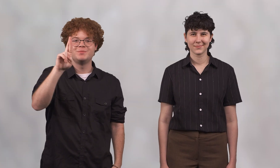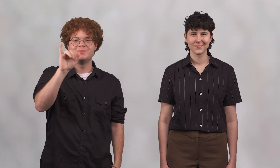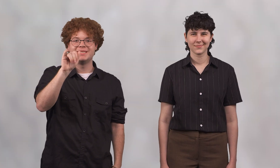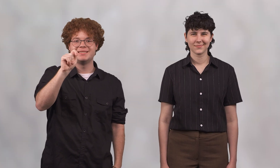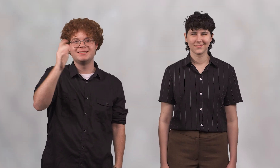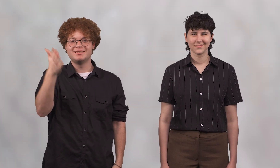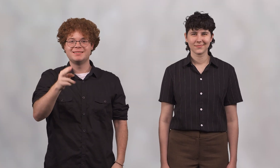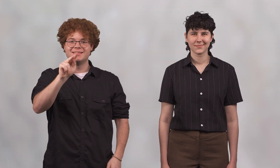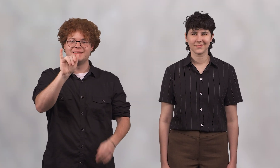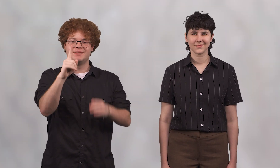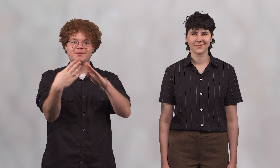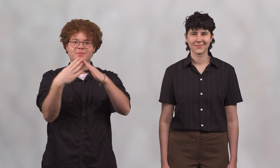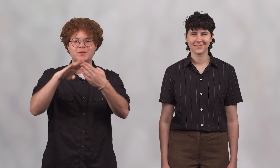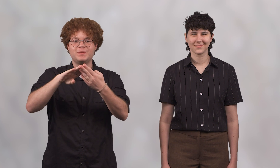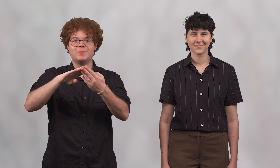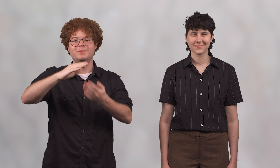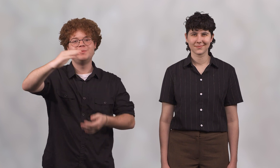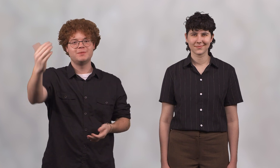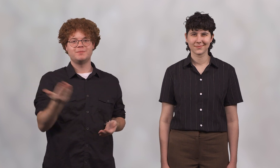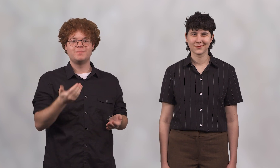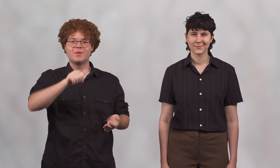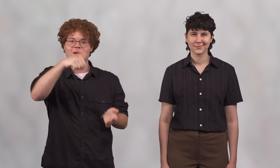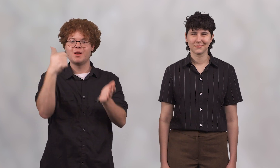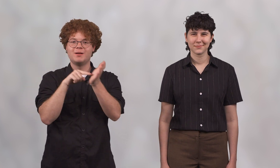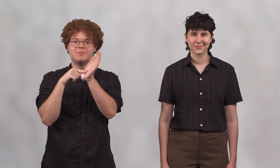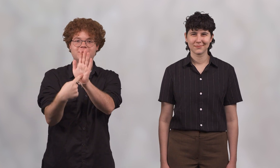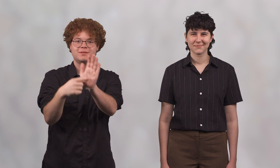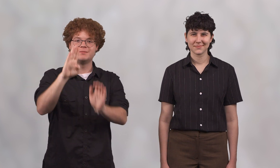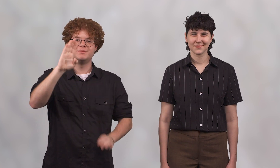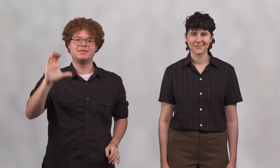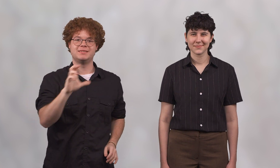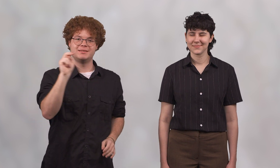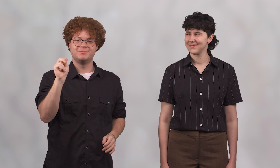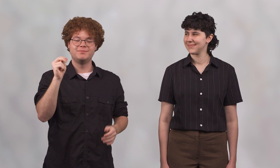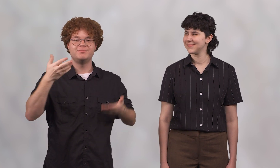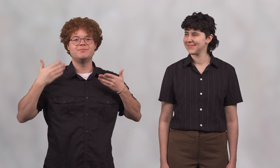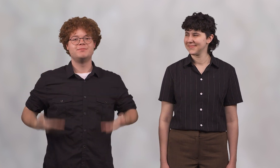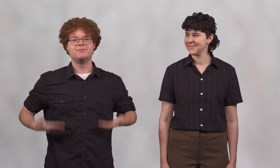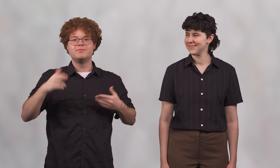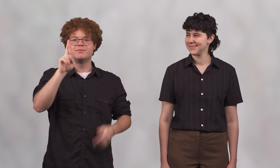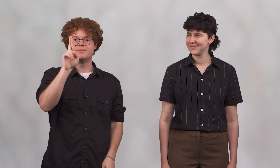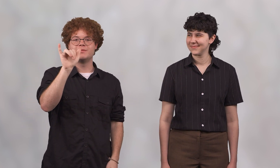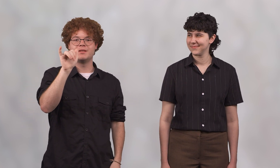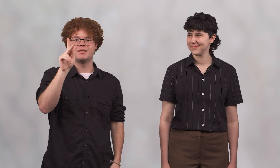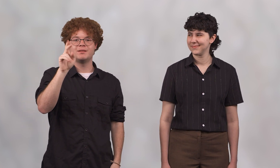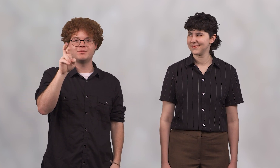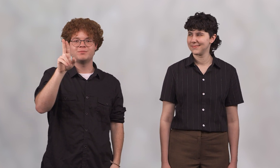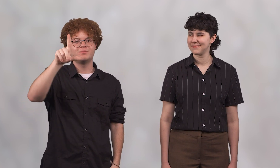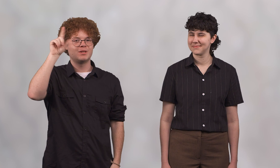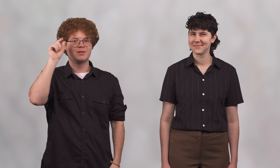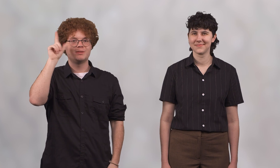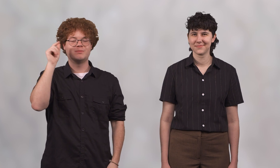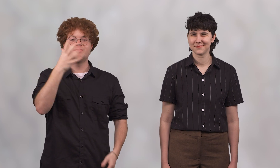Ryker: Hello, RIT/NTID community! Welcome back to another episode of Brick City News.